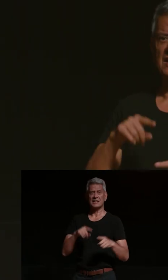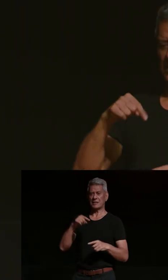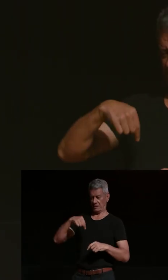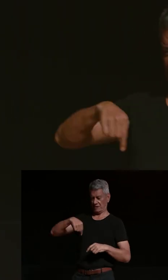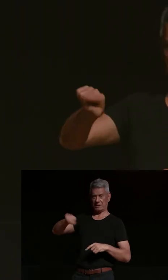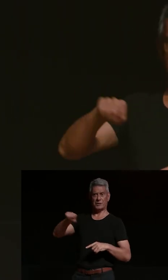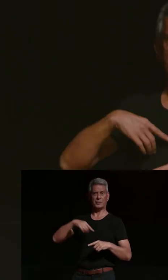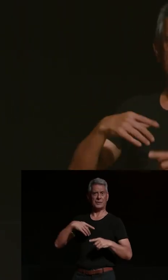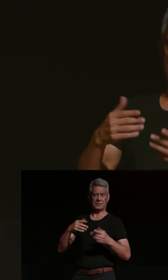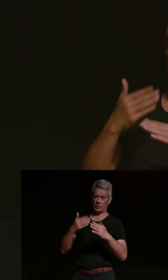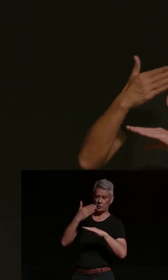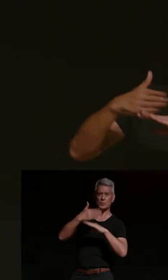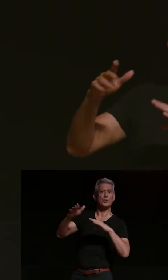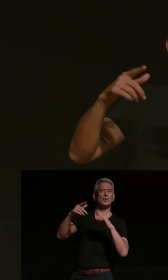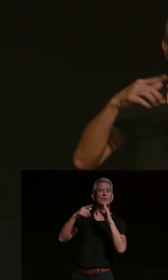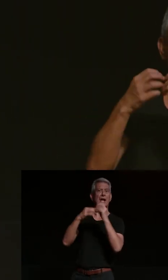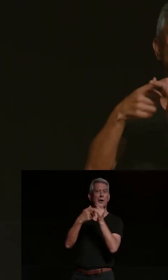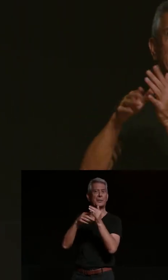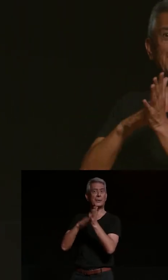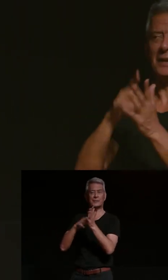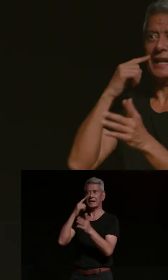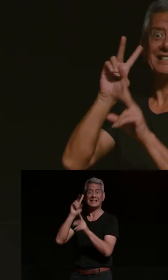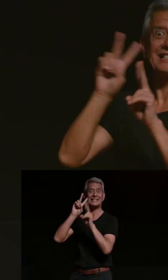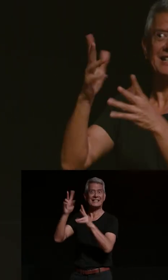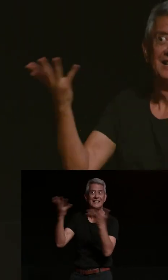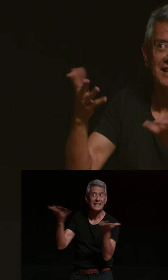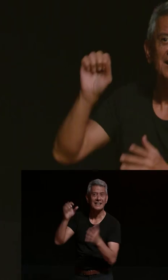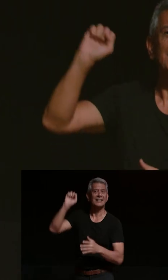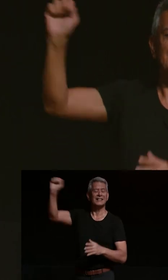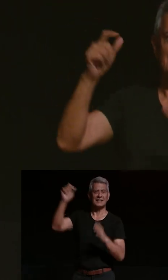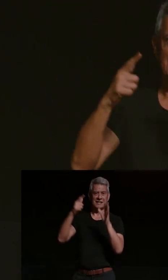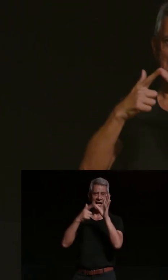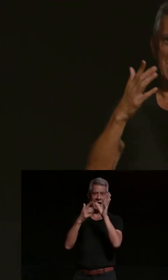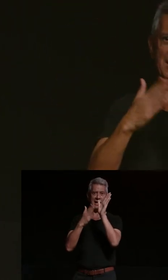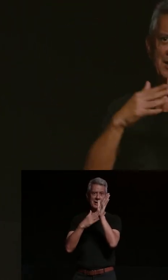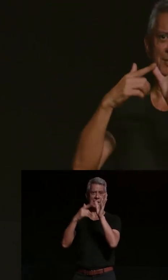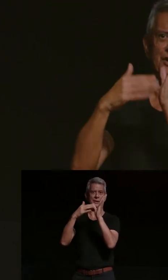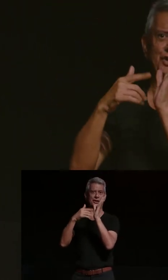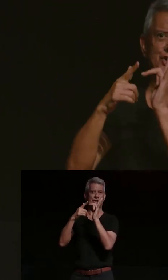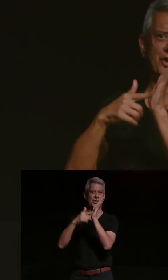that amazon has featured so yeah huge round of applause